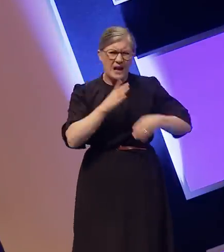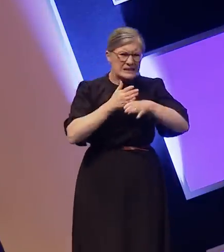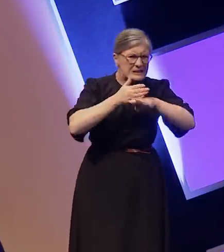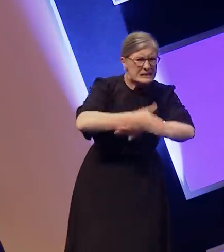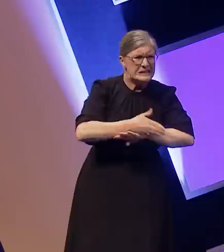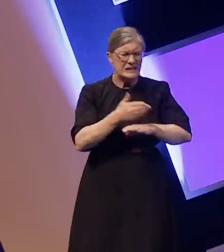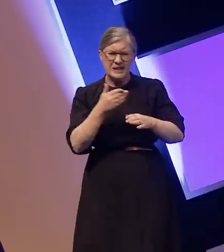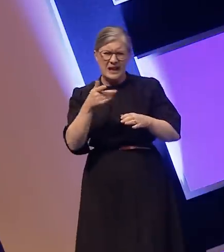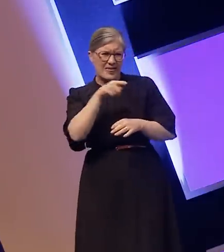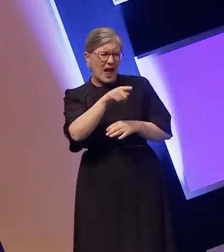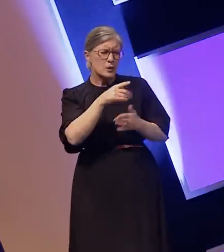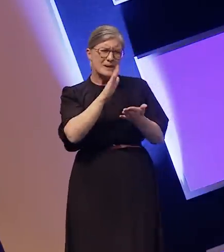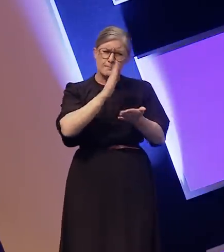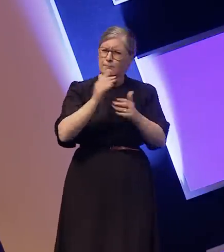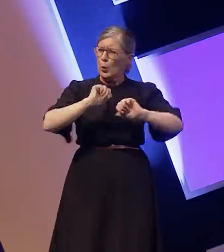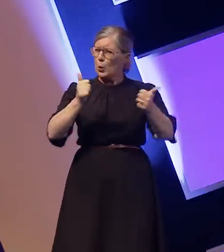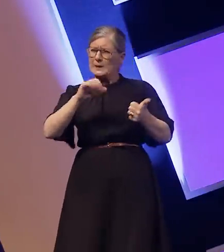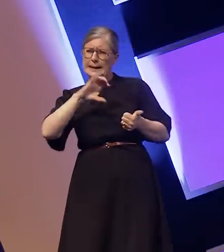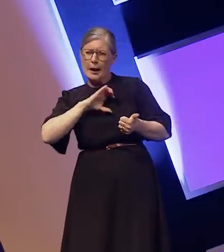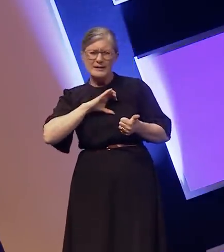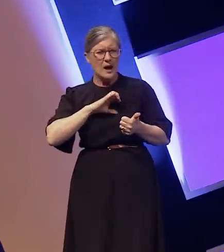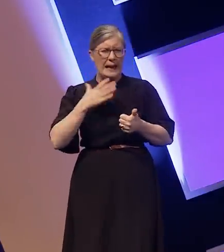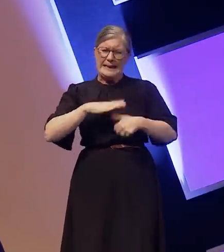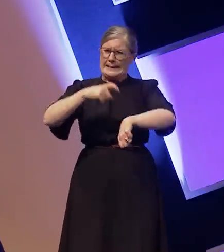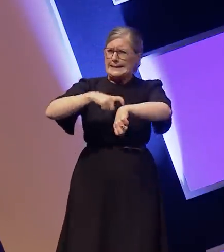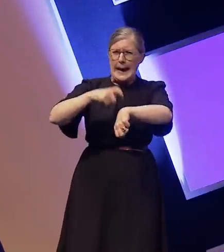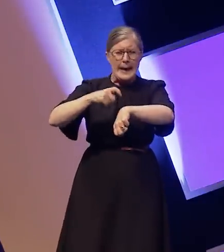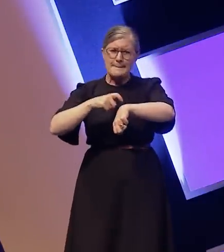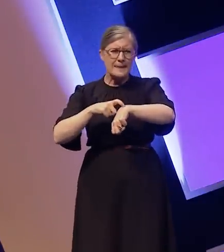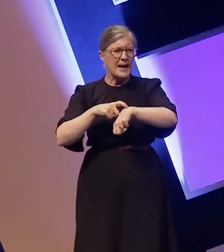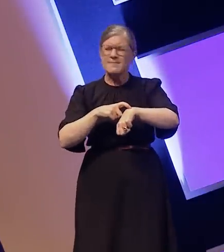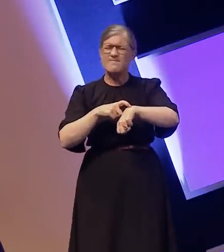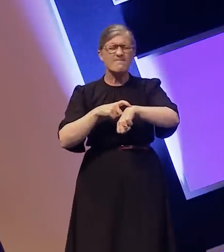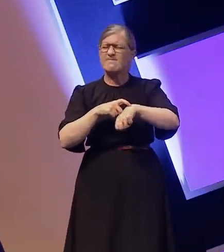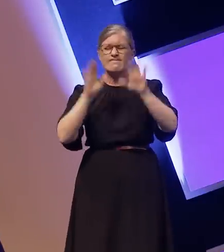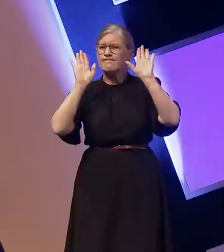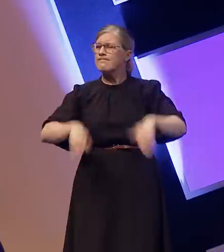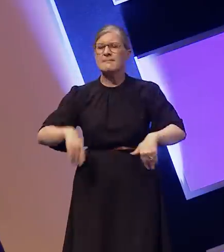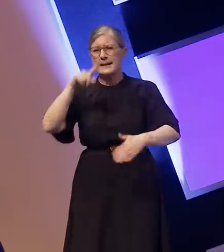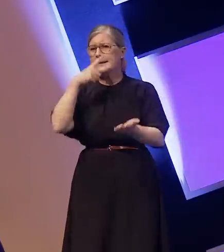they would need to commit time and so rather than putting in the effort chose to change my